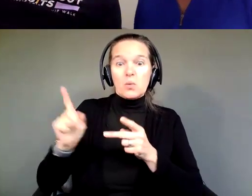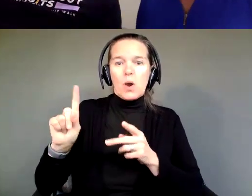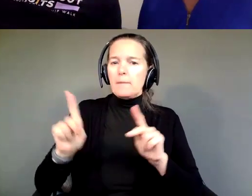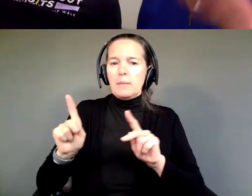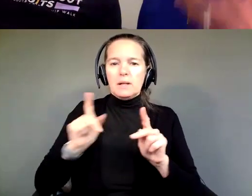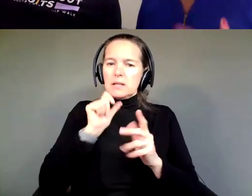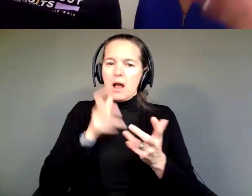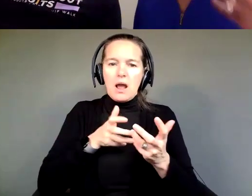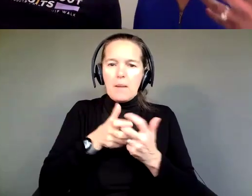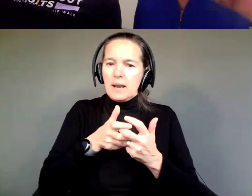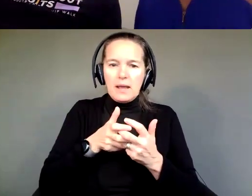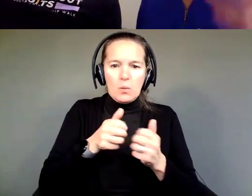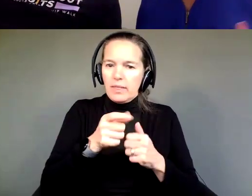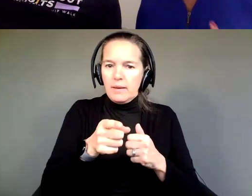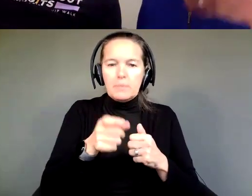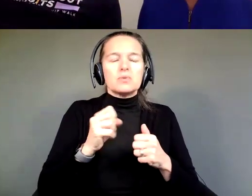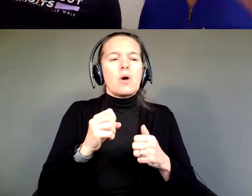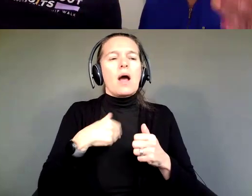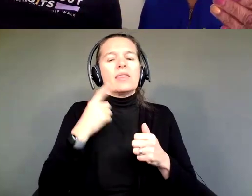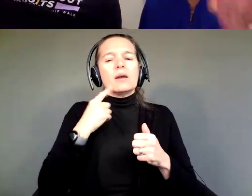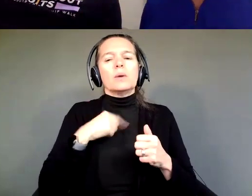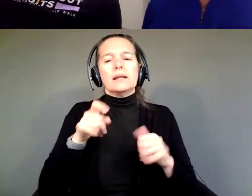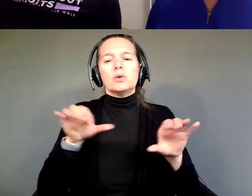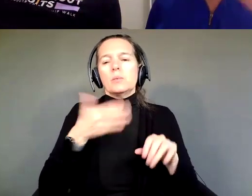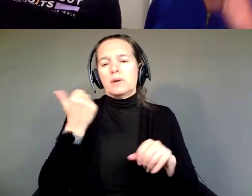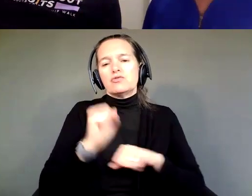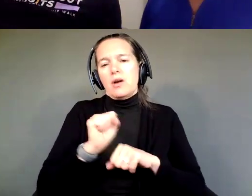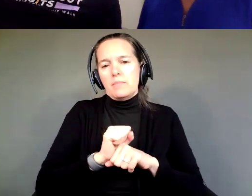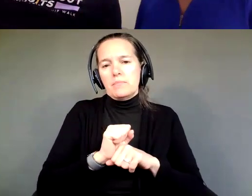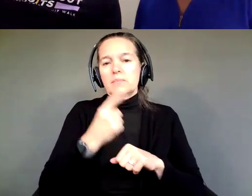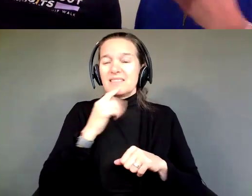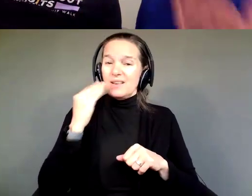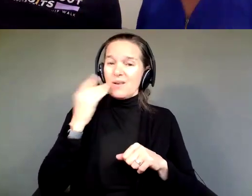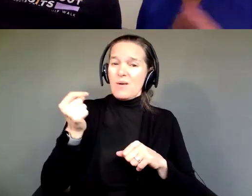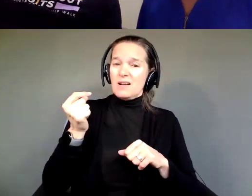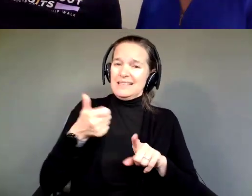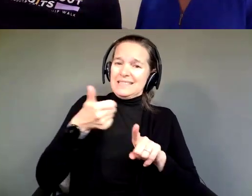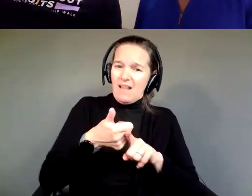So, I think we need to do a better job at saying, you know what, self employment may be an option, let's explore this.